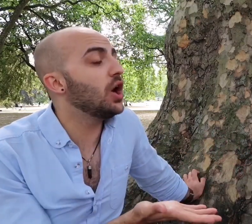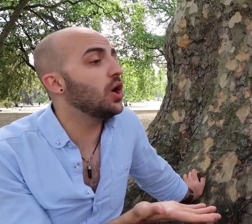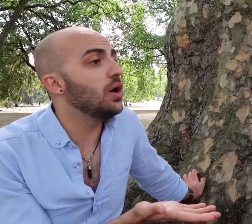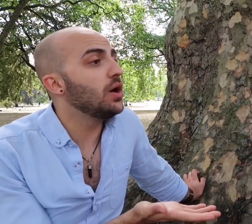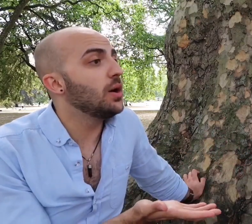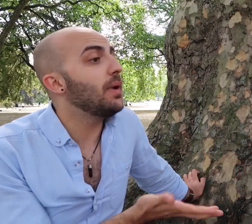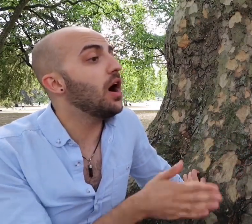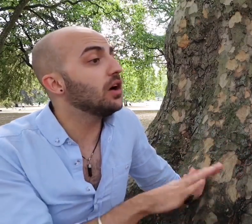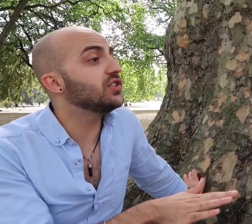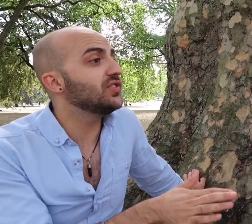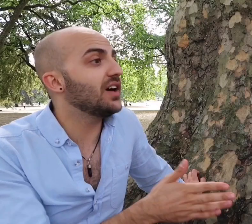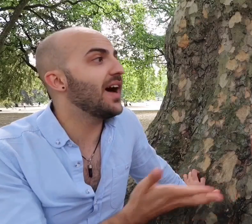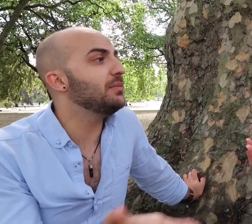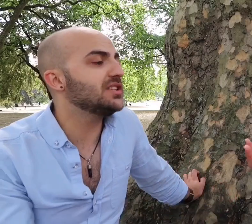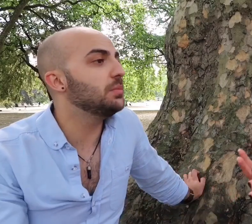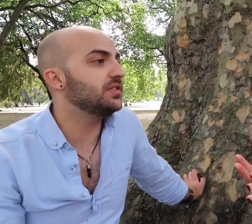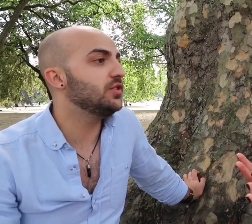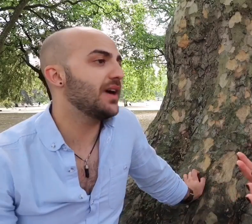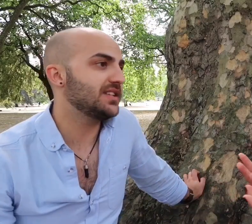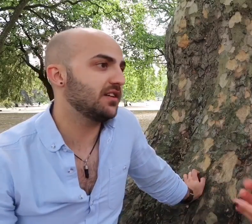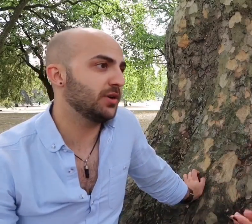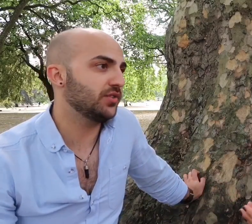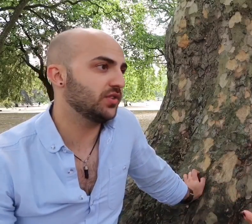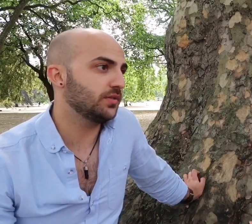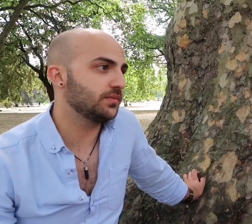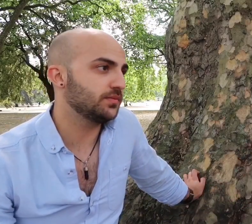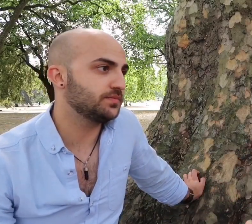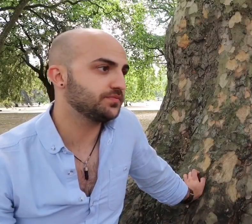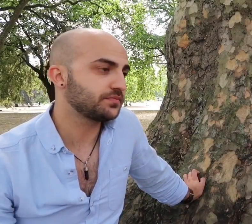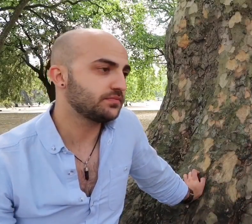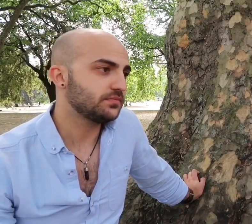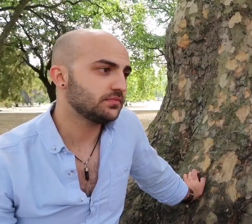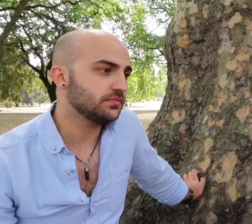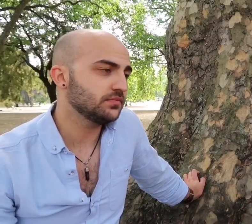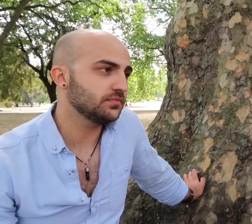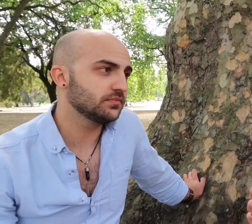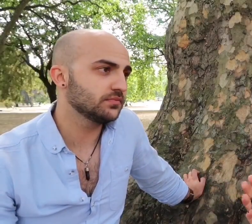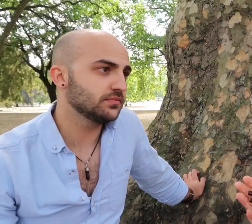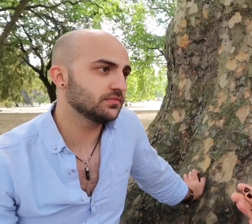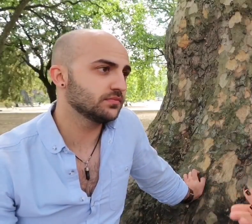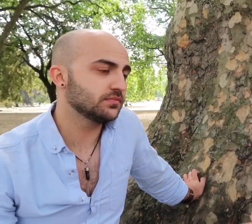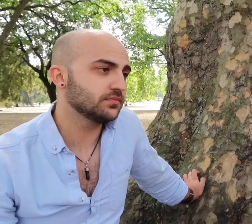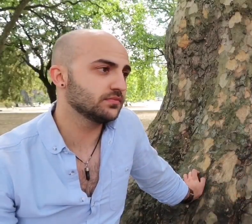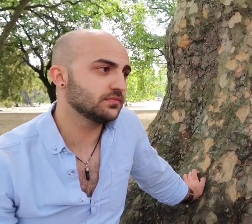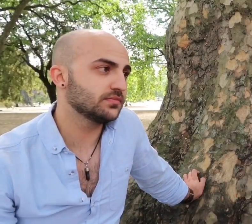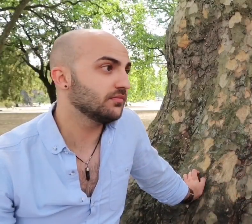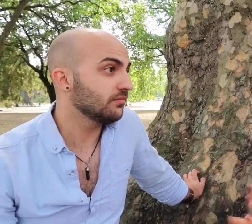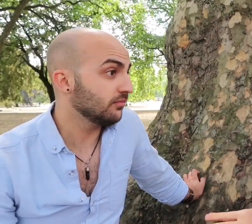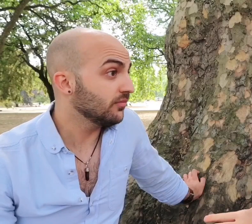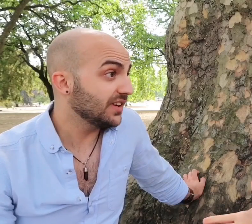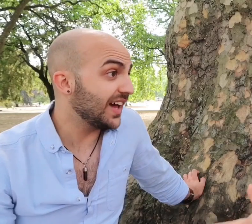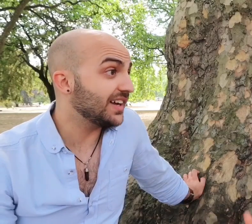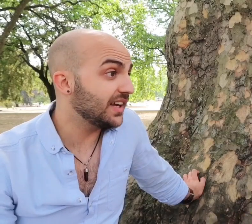our society.. But ask yourself how many times have you met a Deaf person.... exactly